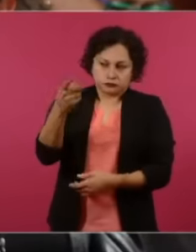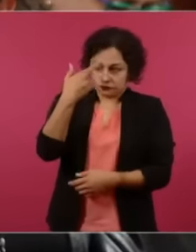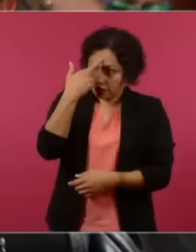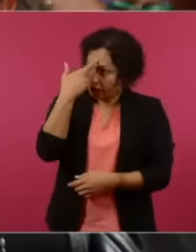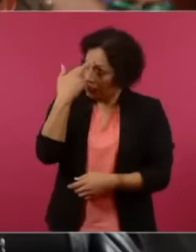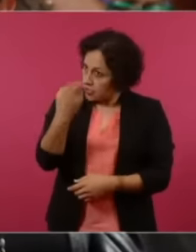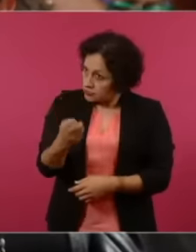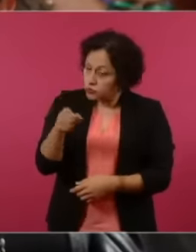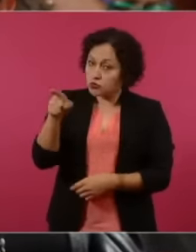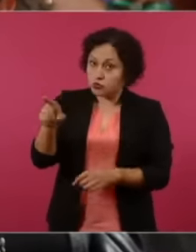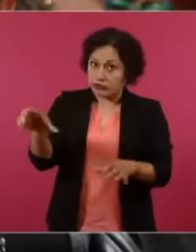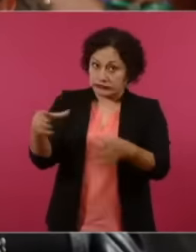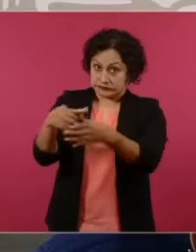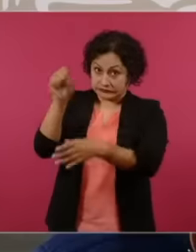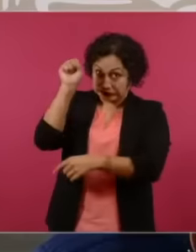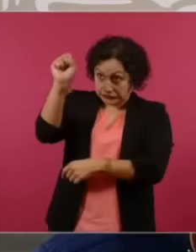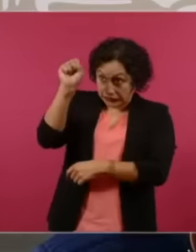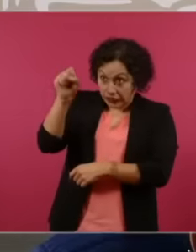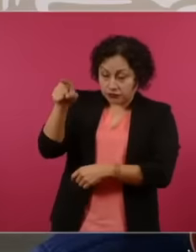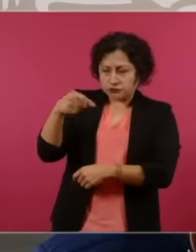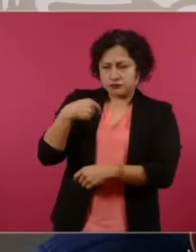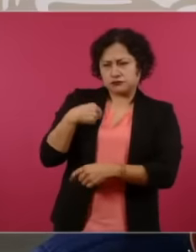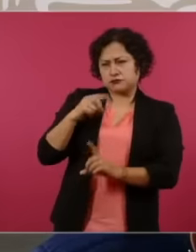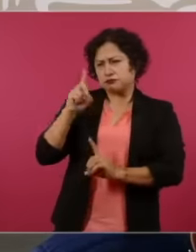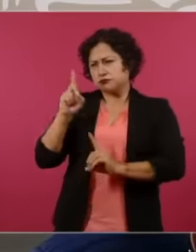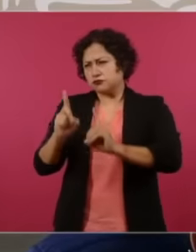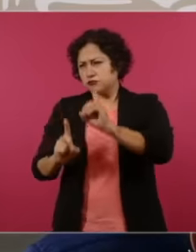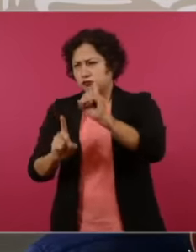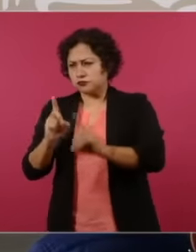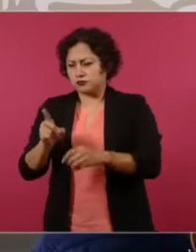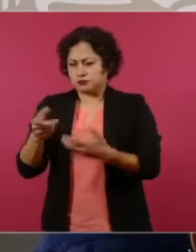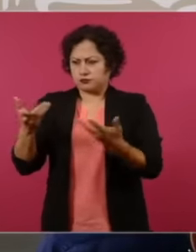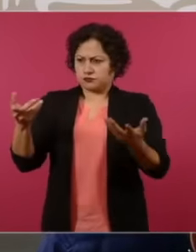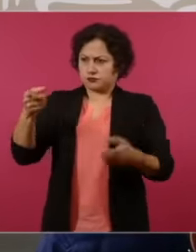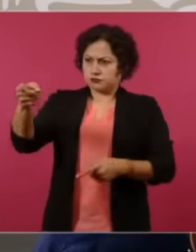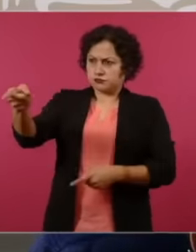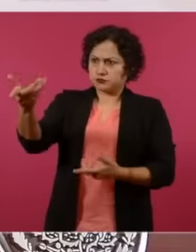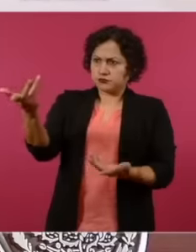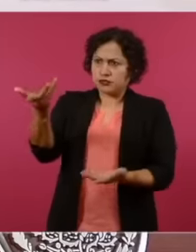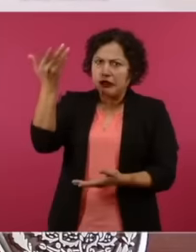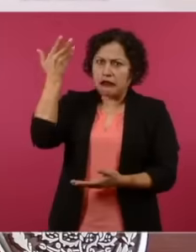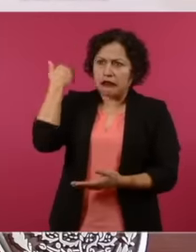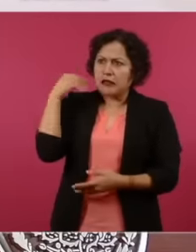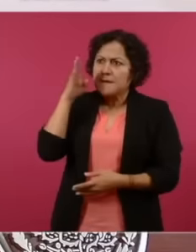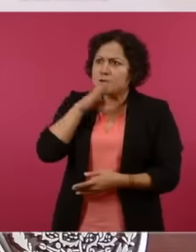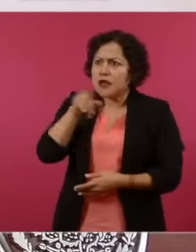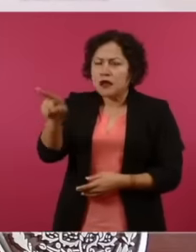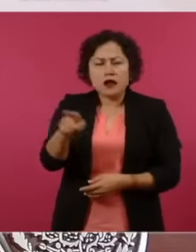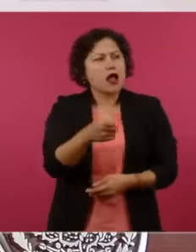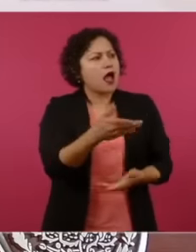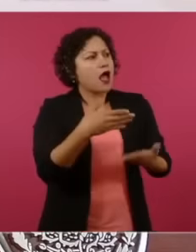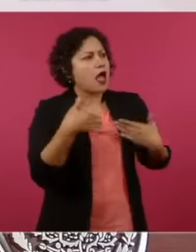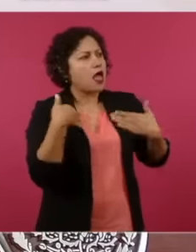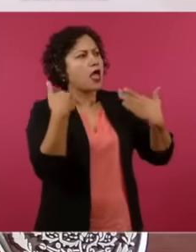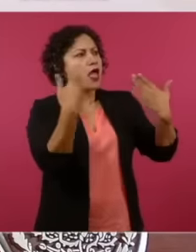why do you allow yourself to be deceived by the union? Why do you believe it and not? Well, yes, they deceived us. Yes,